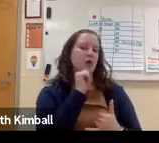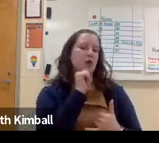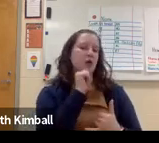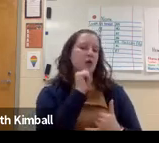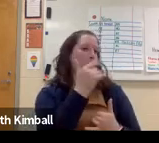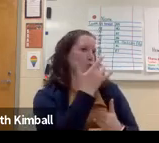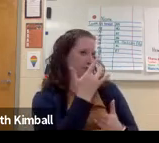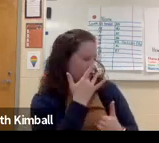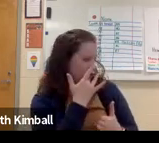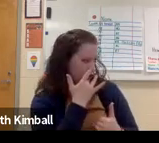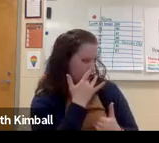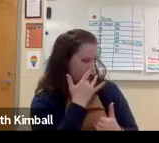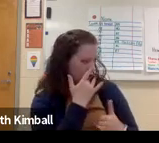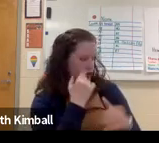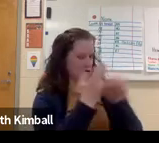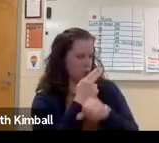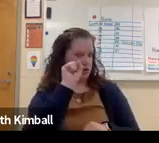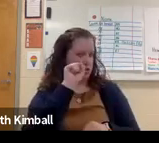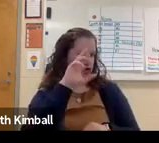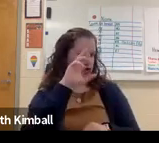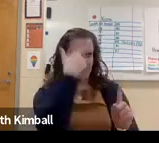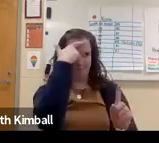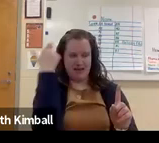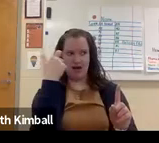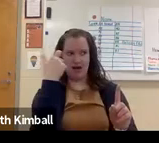with that type of approach, and they